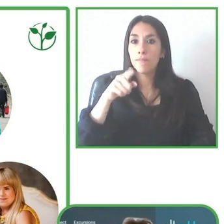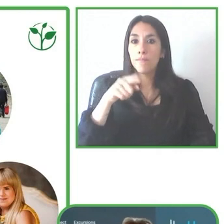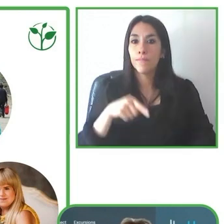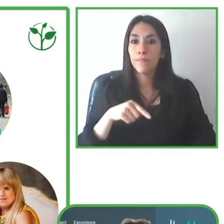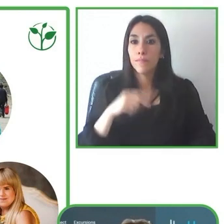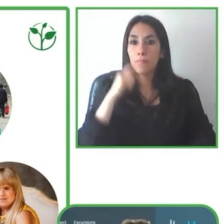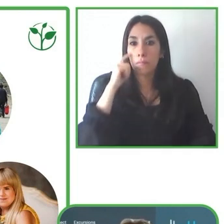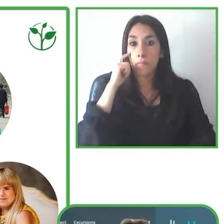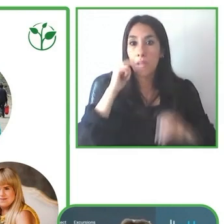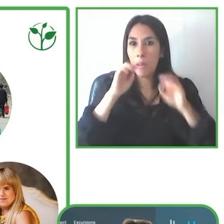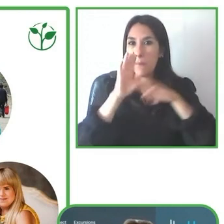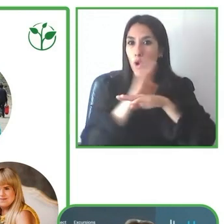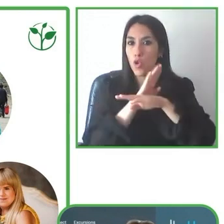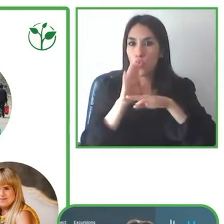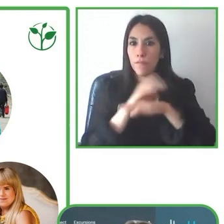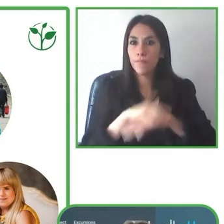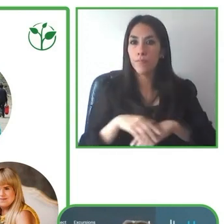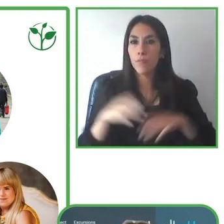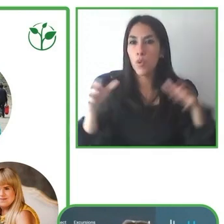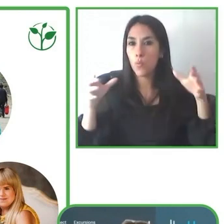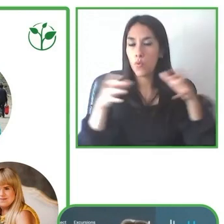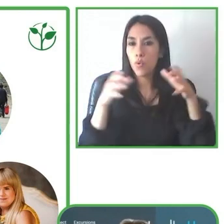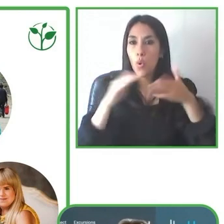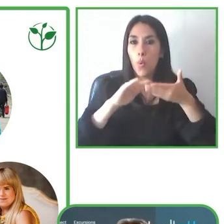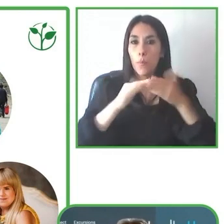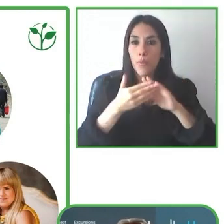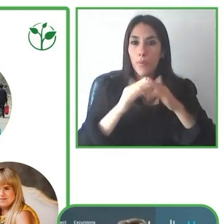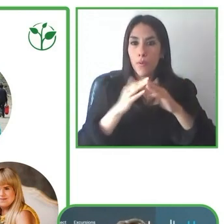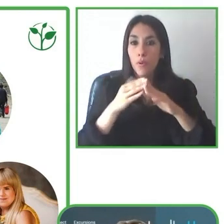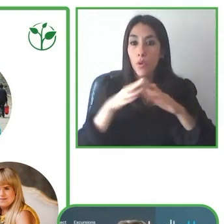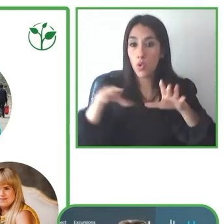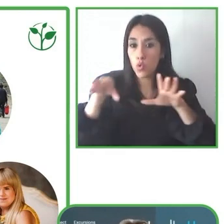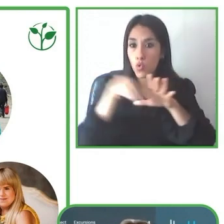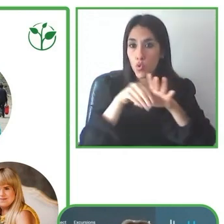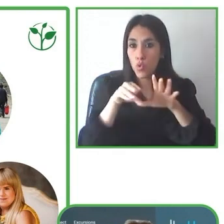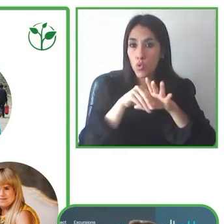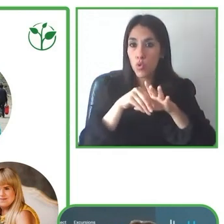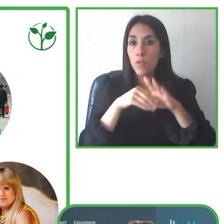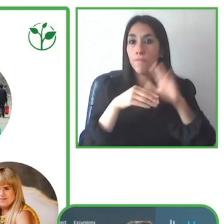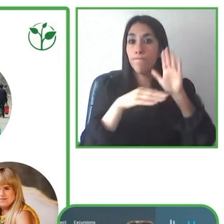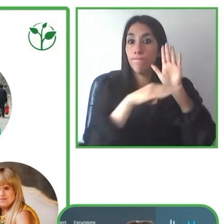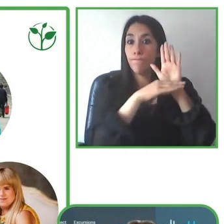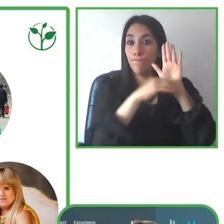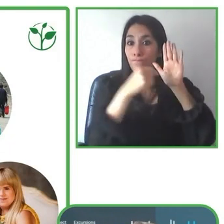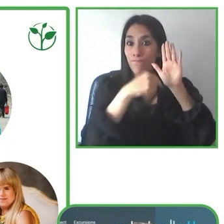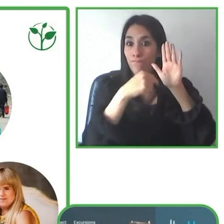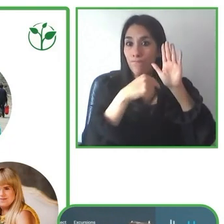So part of our guides, our people are disabilities, all their family members and NGOs of disabled